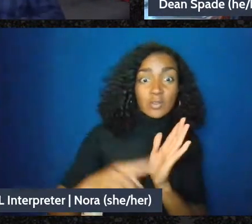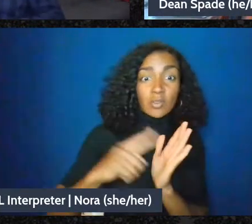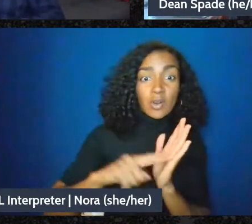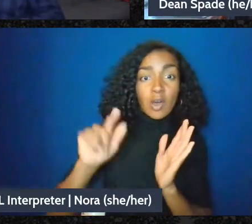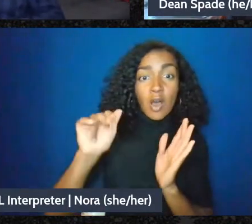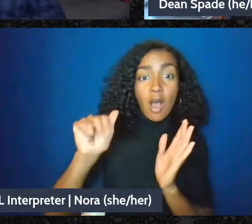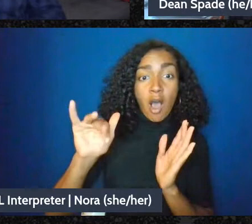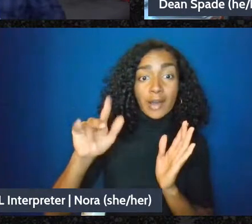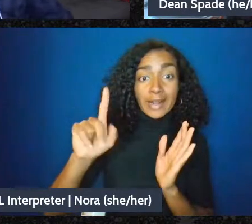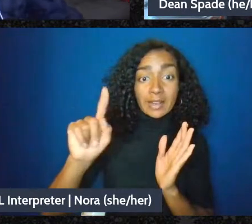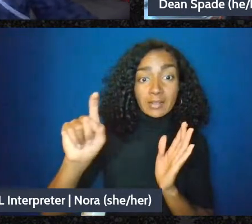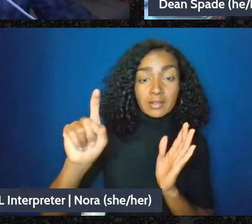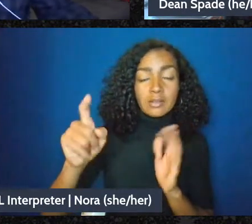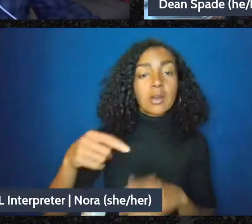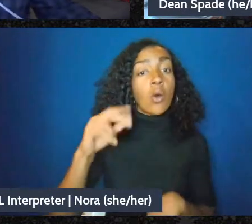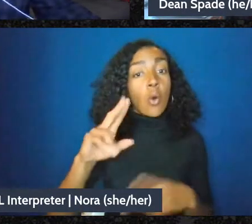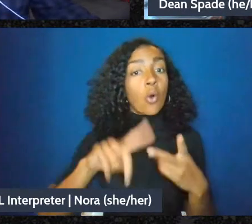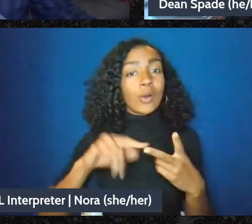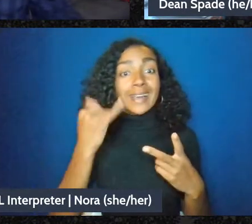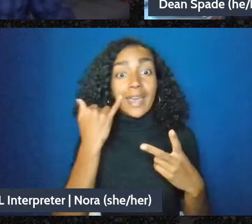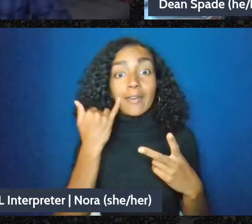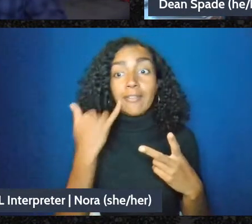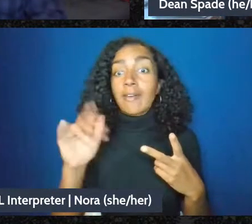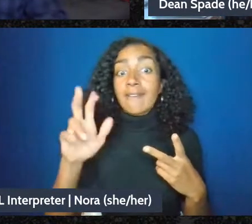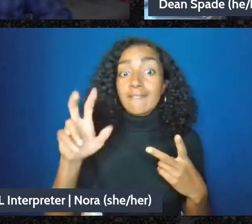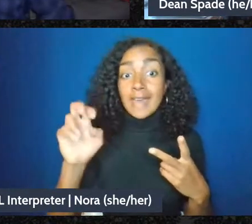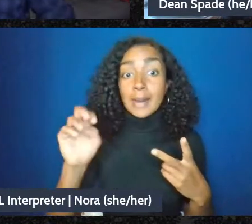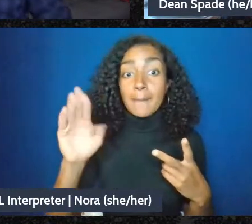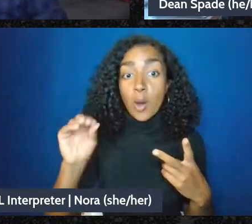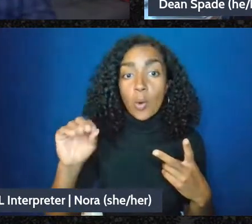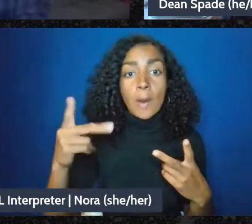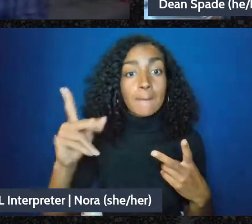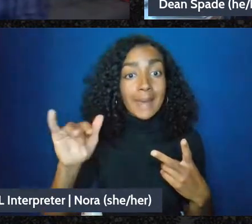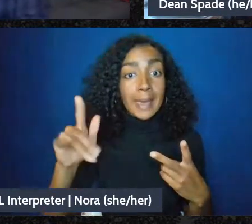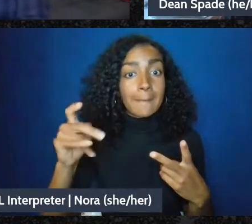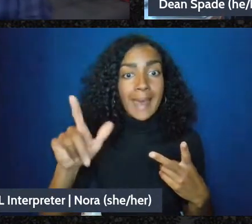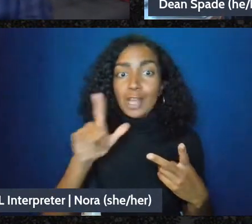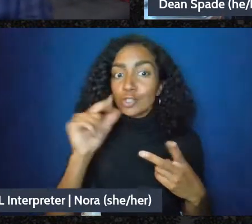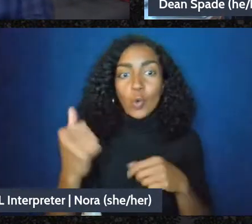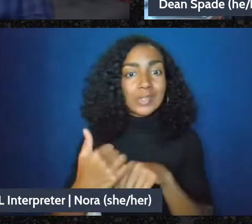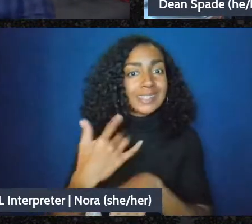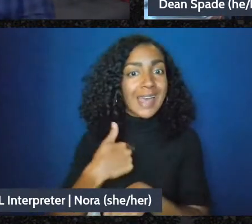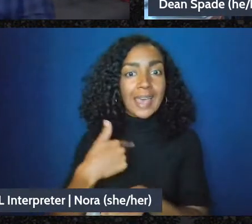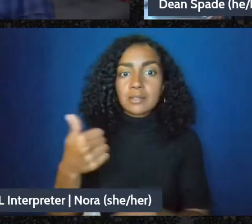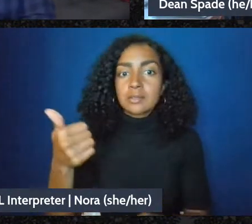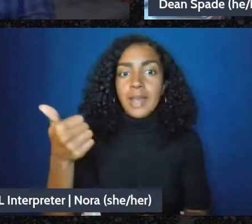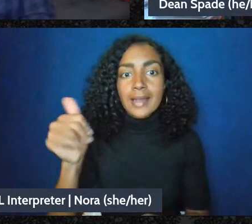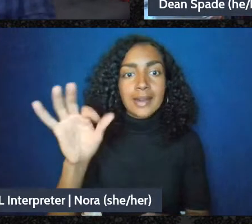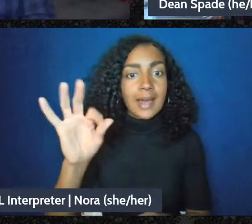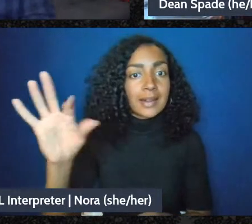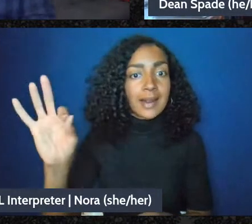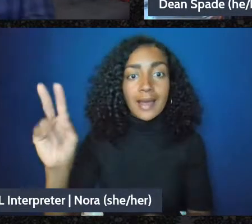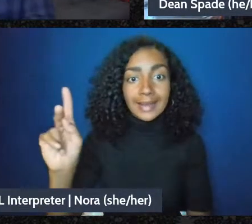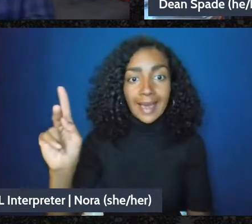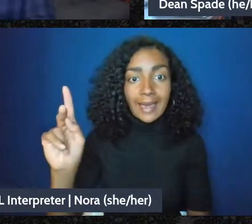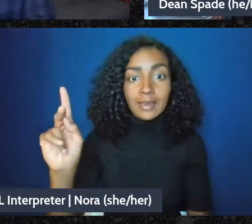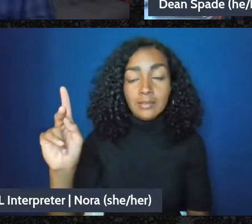doesn't send us a 1099k, and if we haven't gotten one yet from Venmo and Paypal does that mean we're